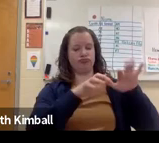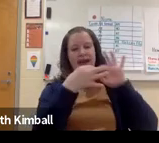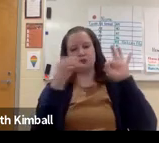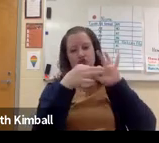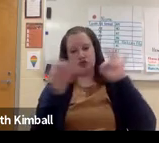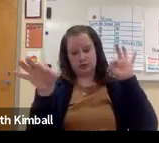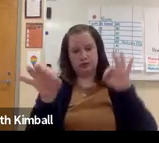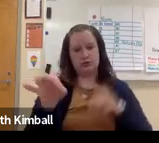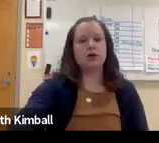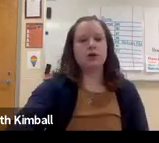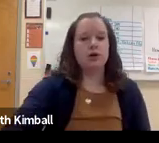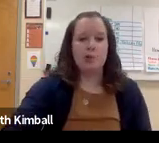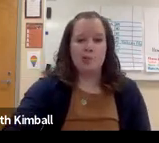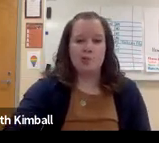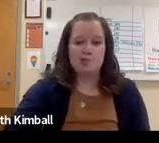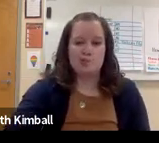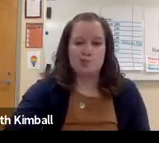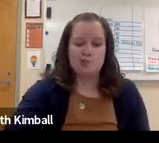And then, you'll see right there in the red outline, the laptop